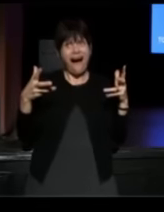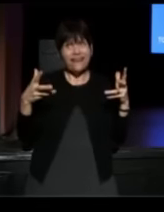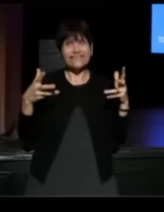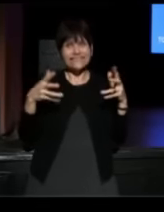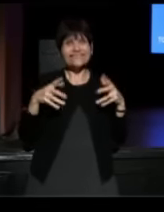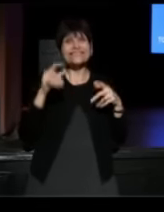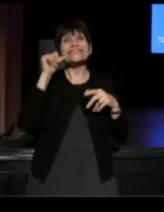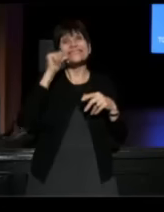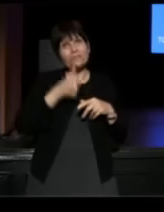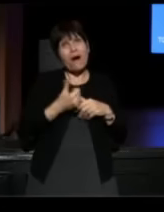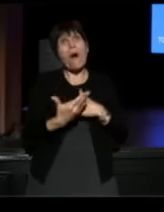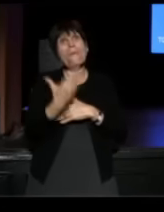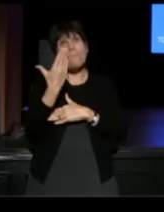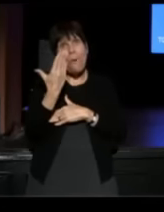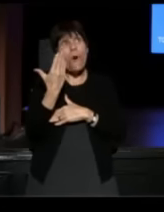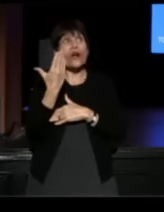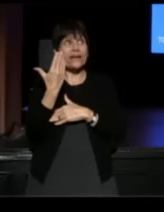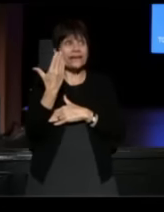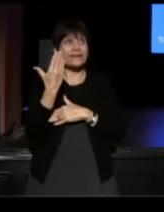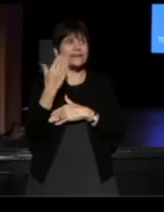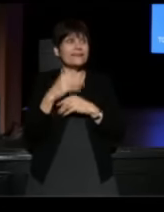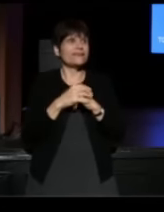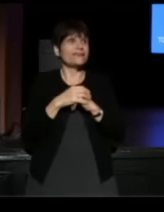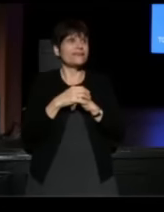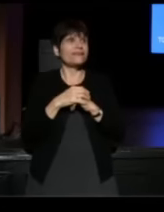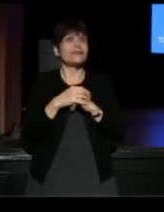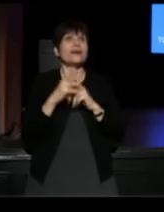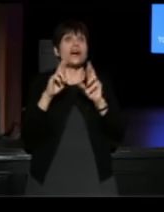because tomorrow morning there's going to be... a donut truck.